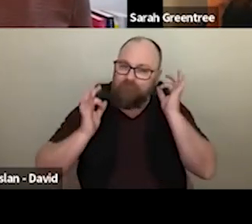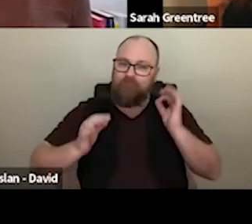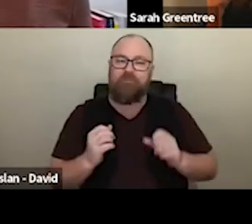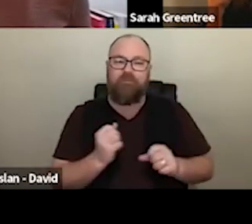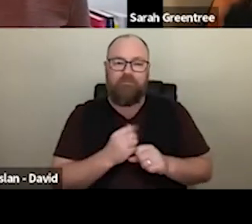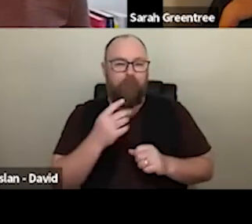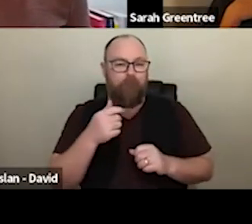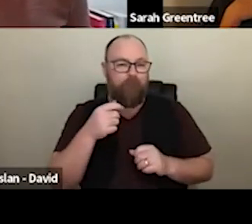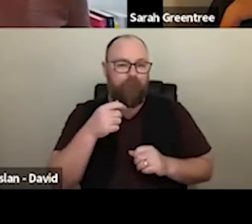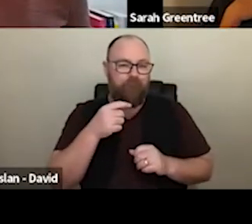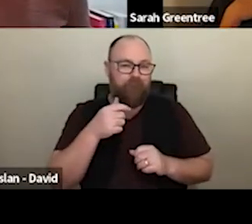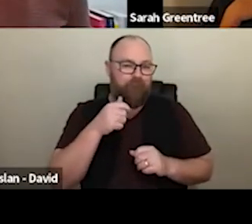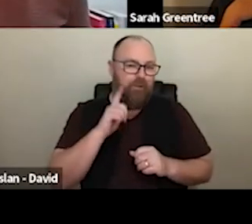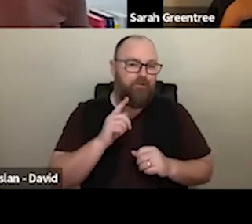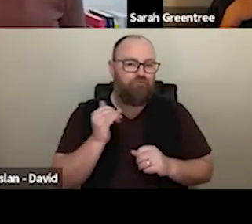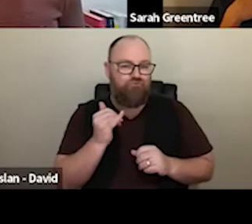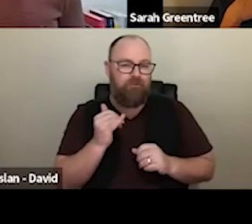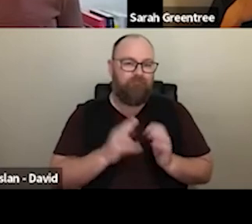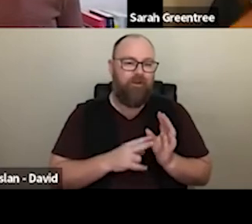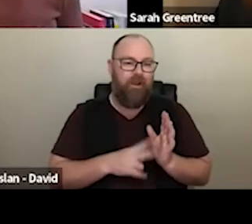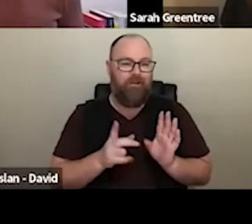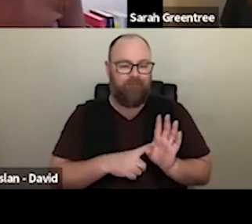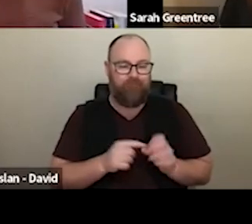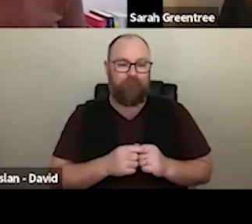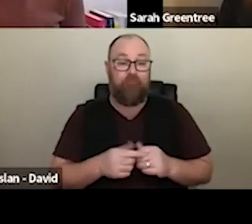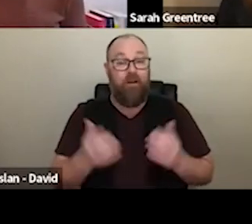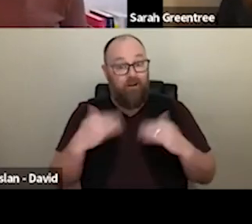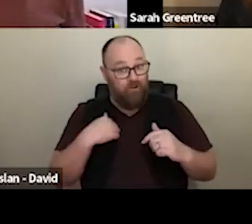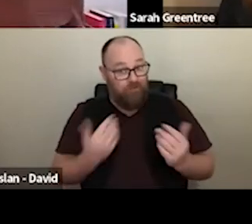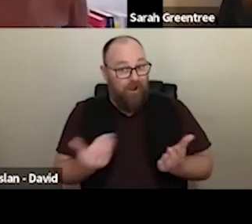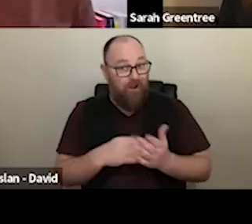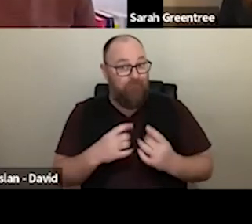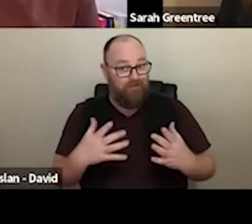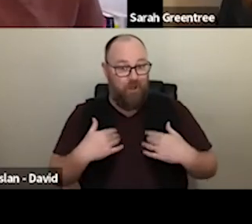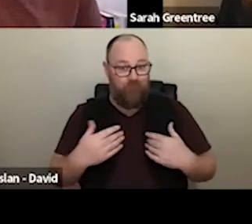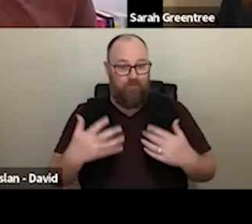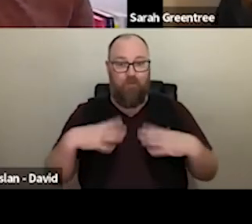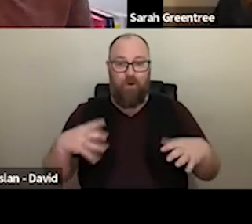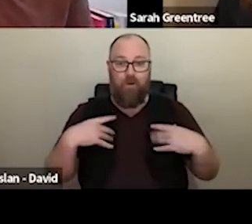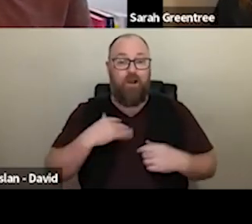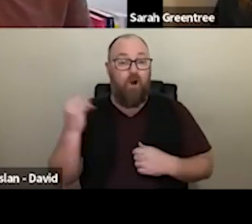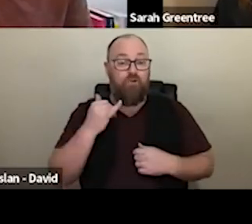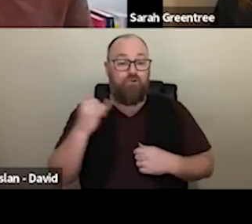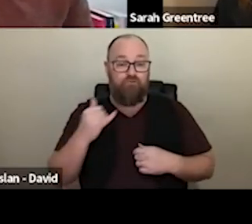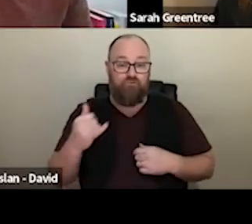them thanks terrific thanks trish and I should add and I have studs that have navy, pink and that I'm wearing a green jacket, a white shirt. green. ANDY DONOVAN: Thank you. I should mention that